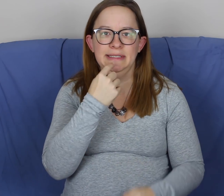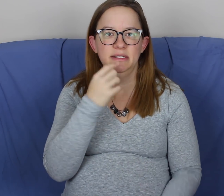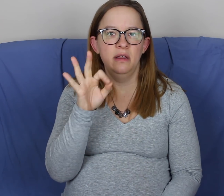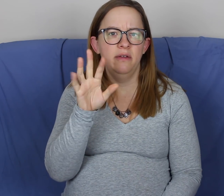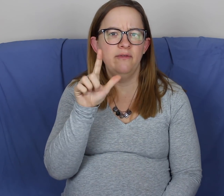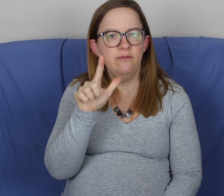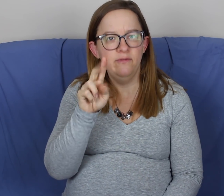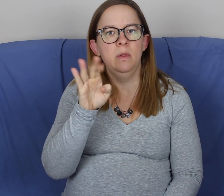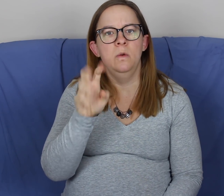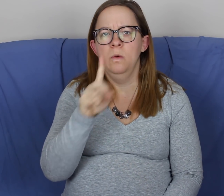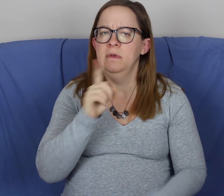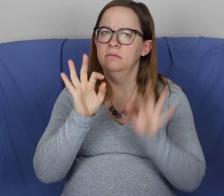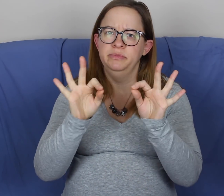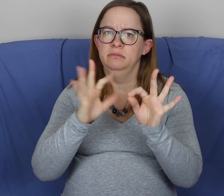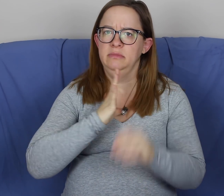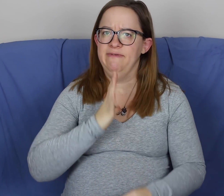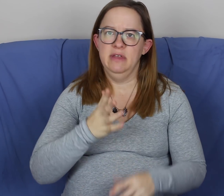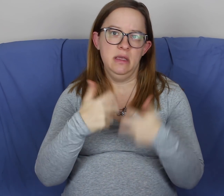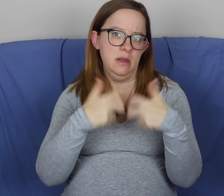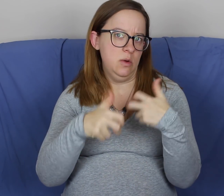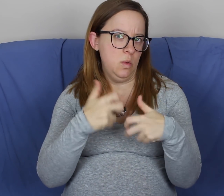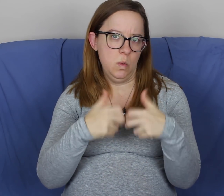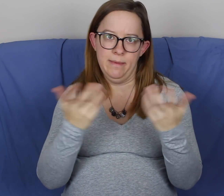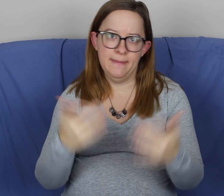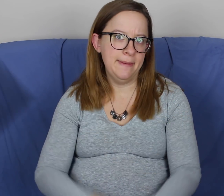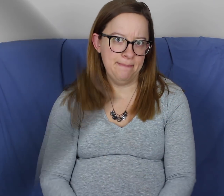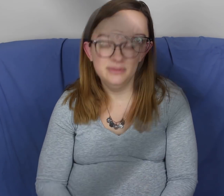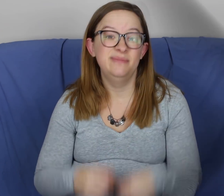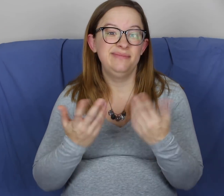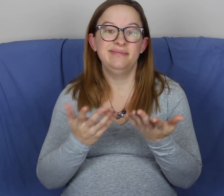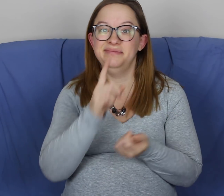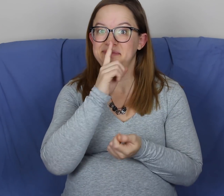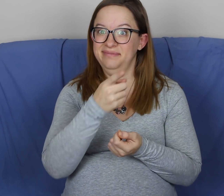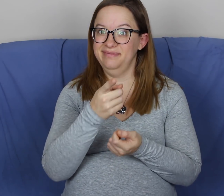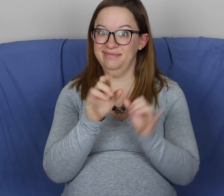Oh, also she said that the fluid was good. Everything was perfectly fine. No problem there.